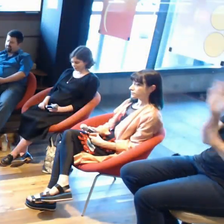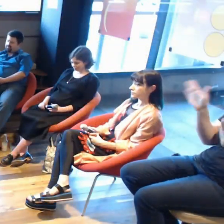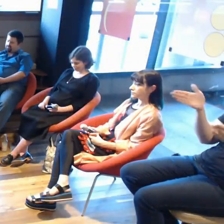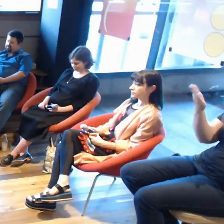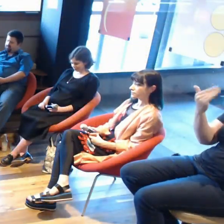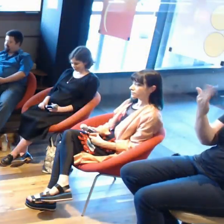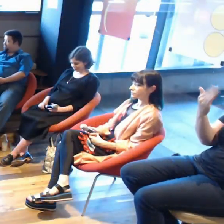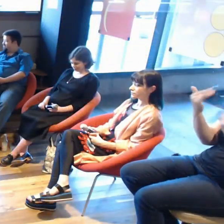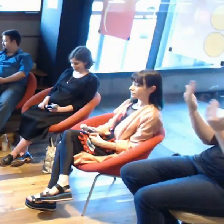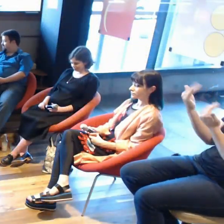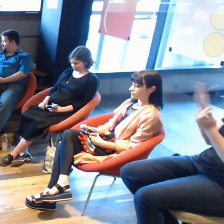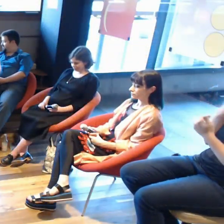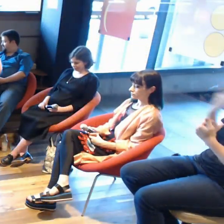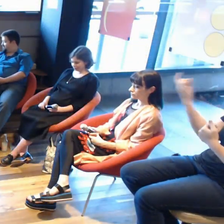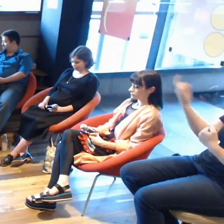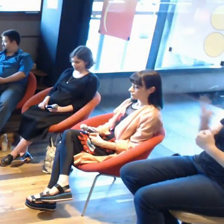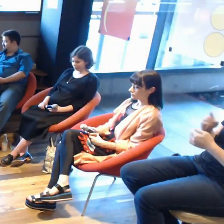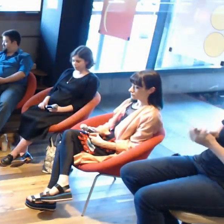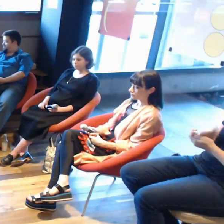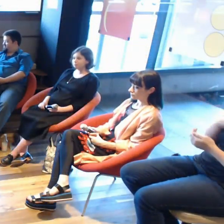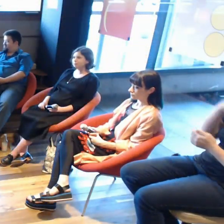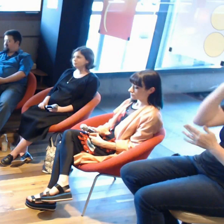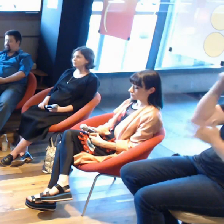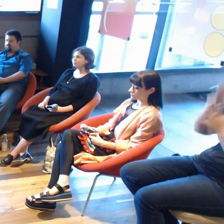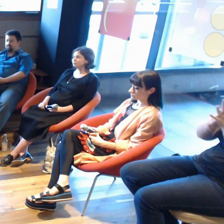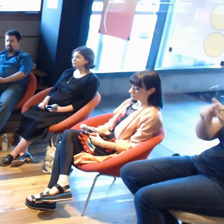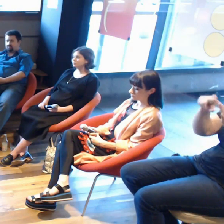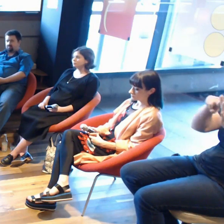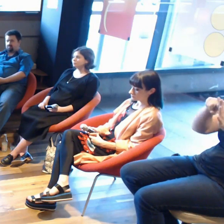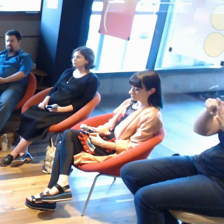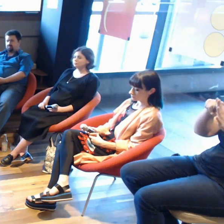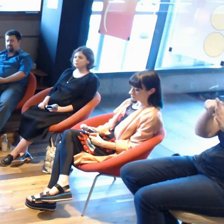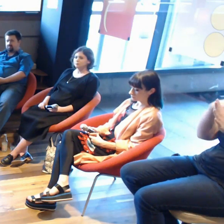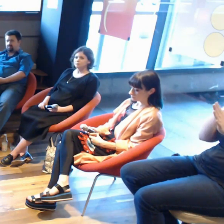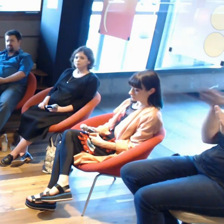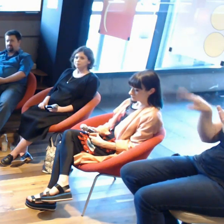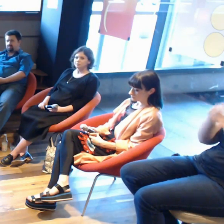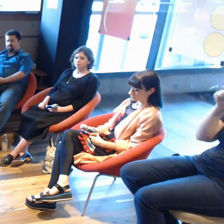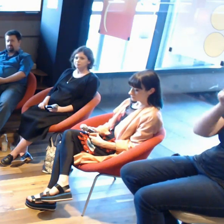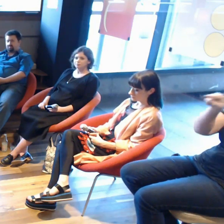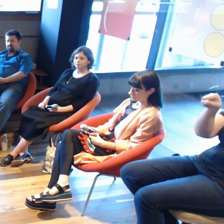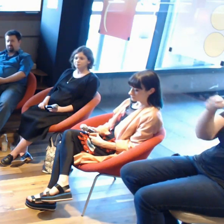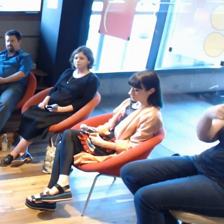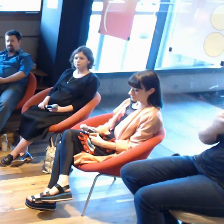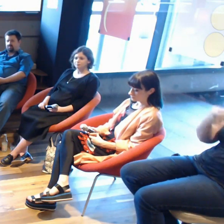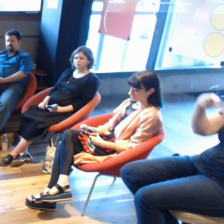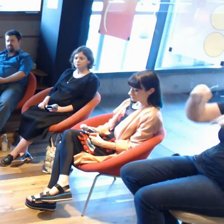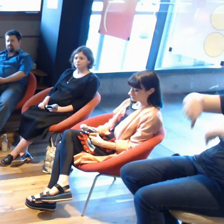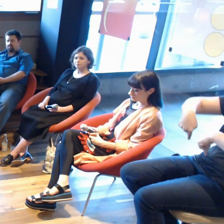My name's Nick. I'm a representative and creative producer from You Are Here. For those who don't know what You Are Here is,